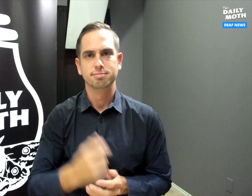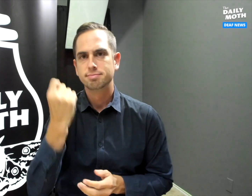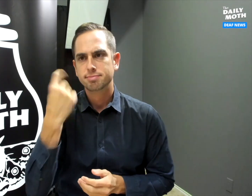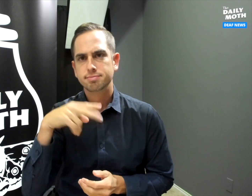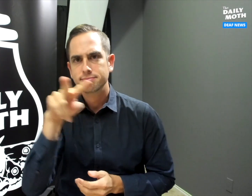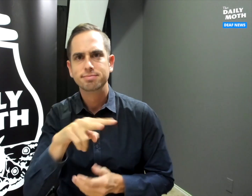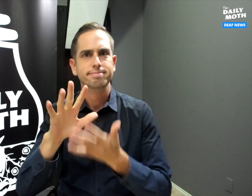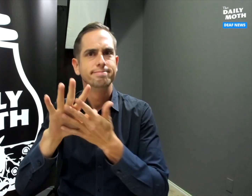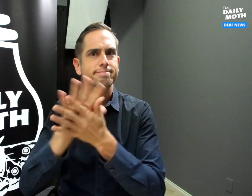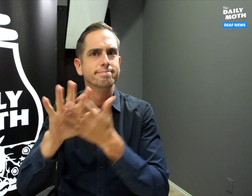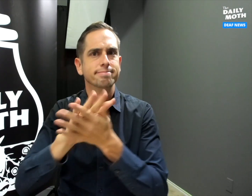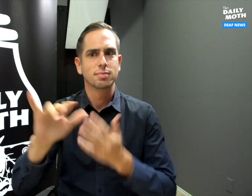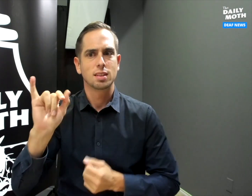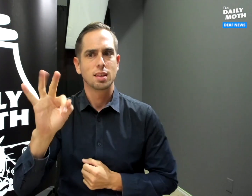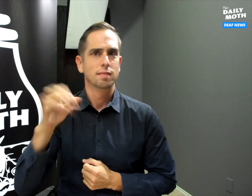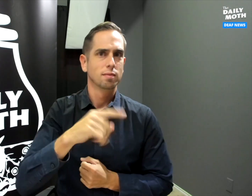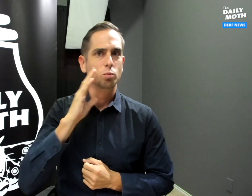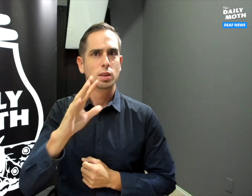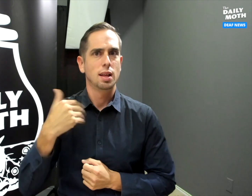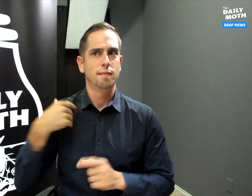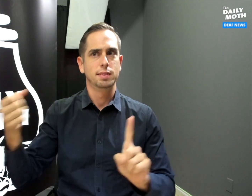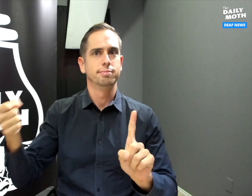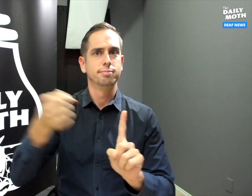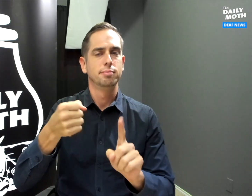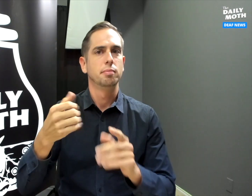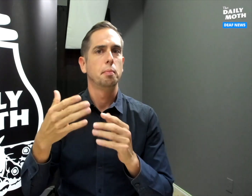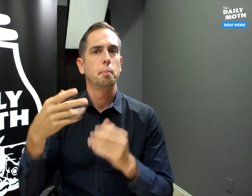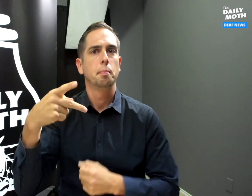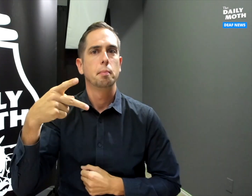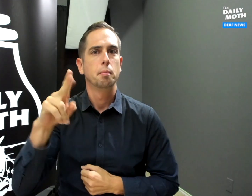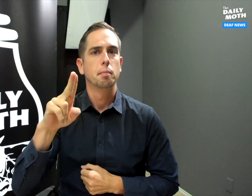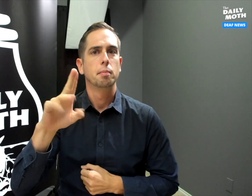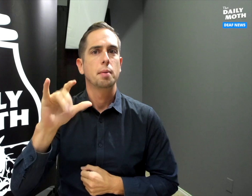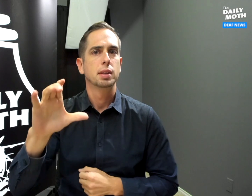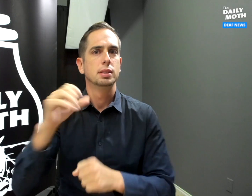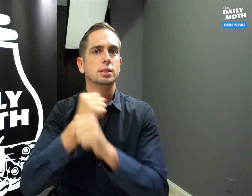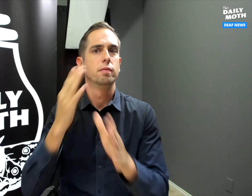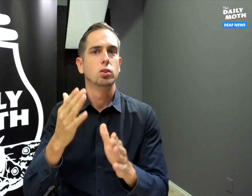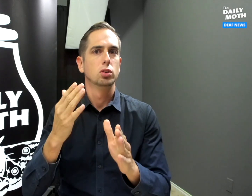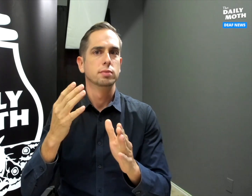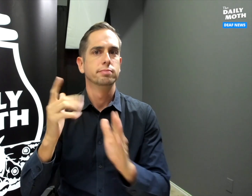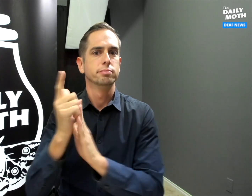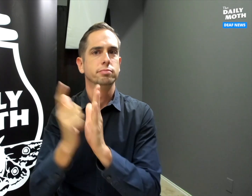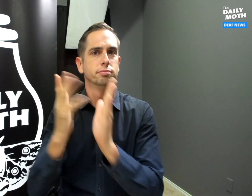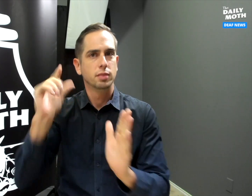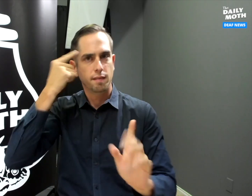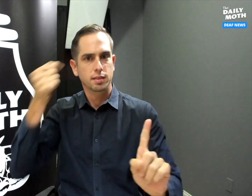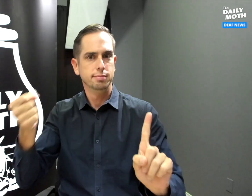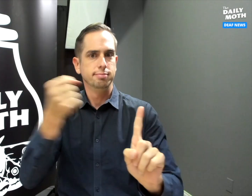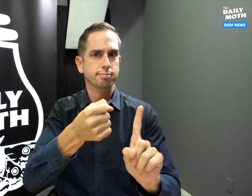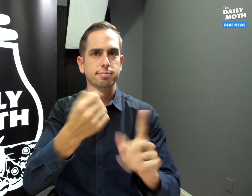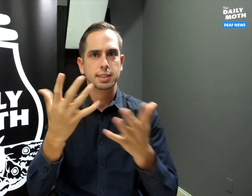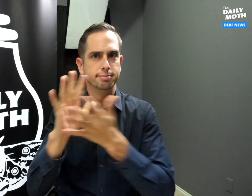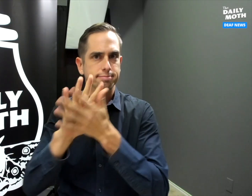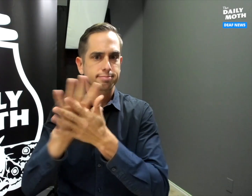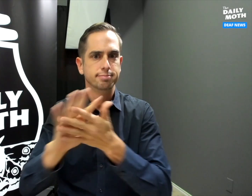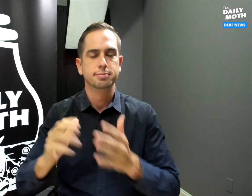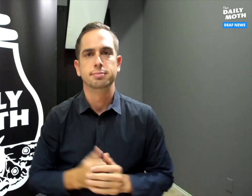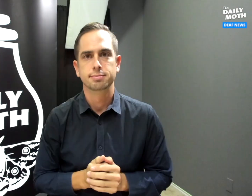It is not clear if he will have a public defender assigned to him.